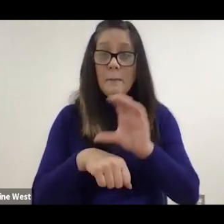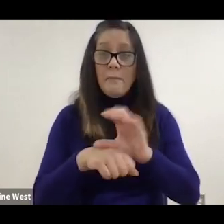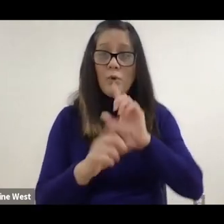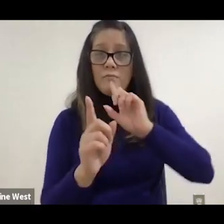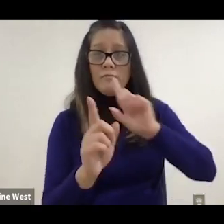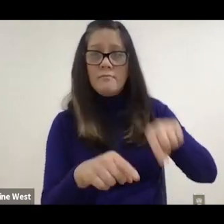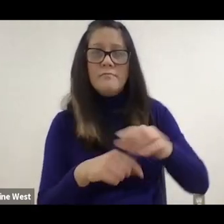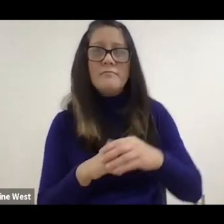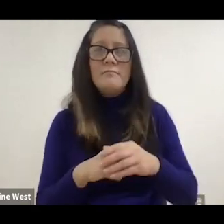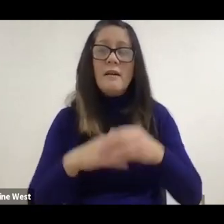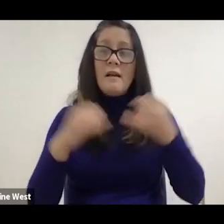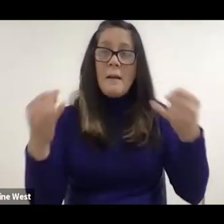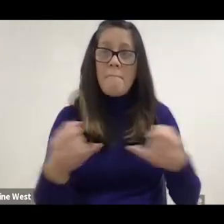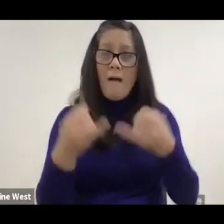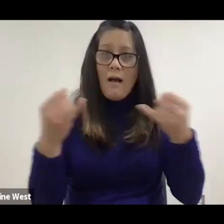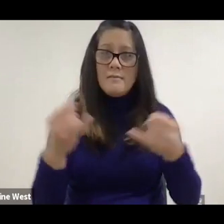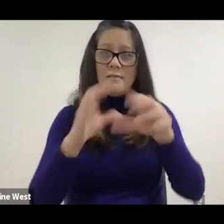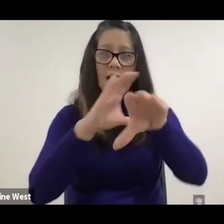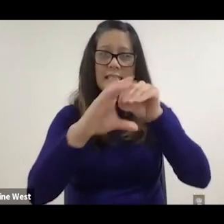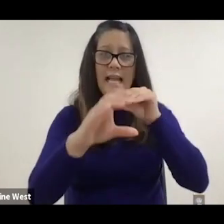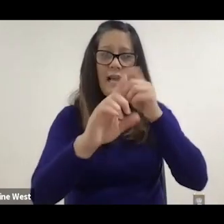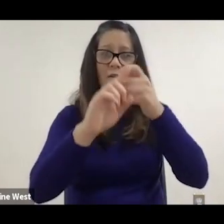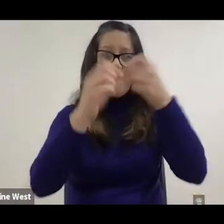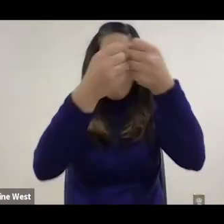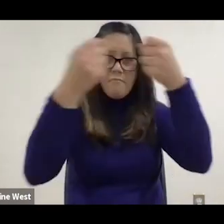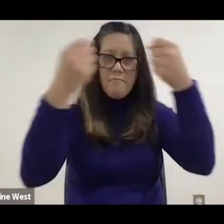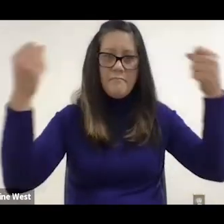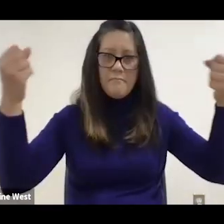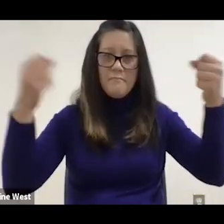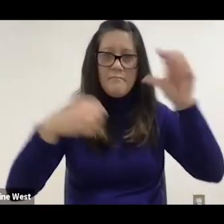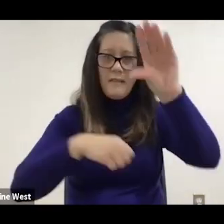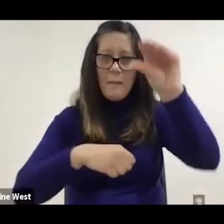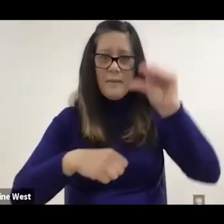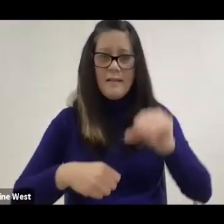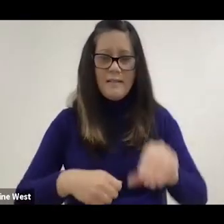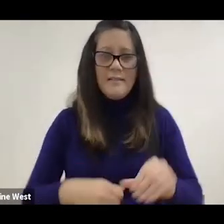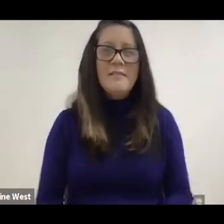Take out pasta from the transparent cabinet. Fill the cooking pot